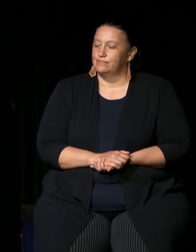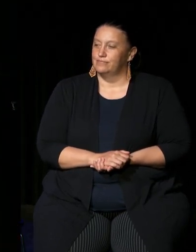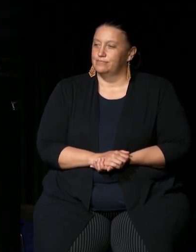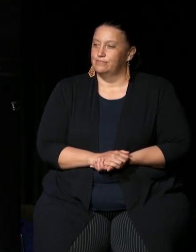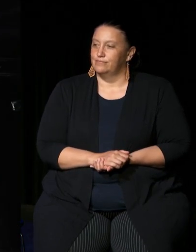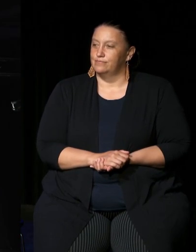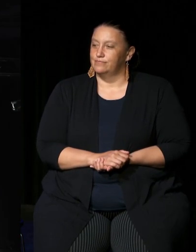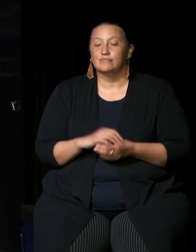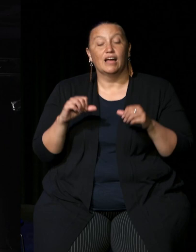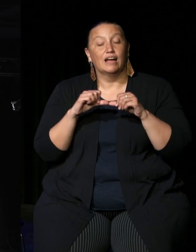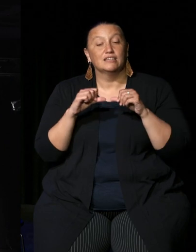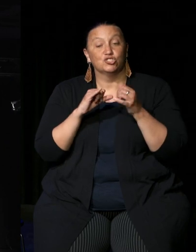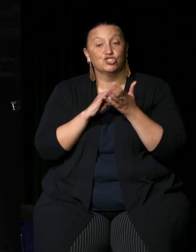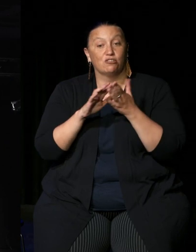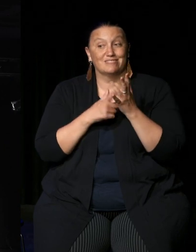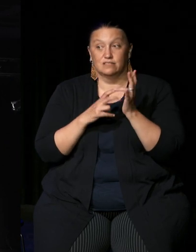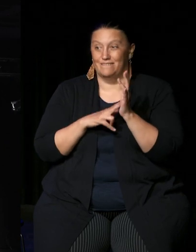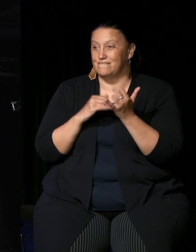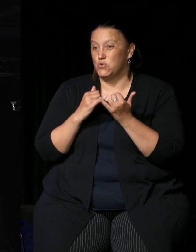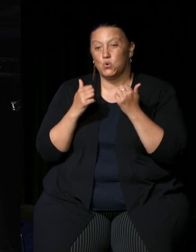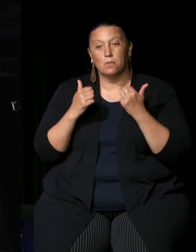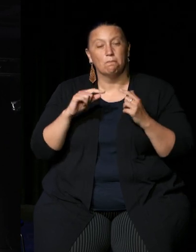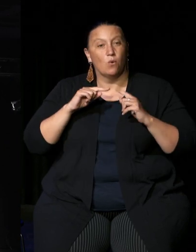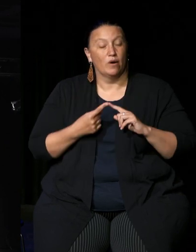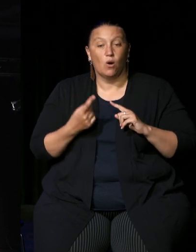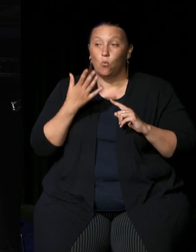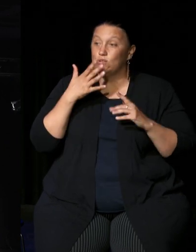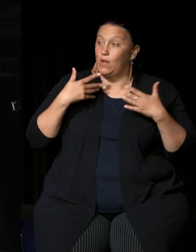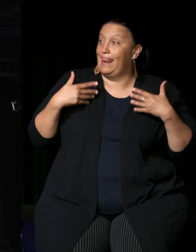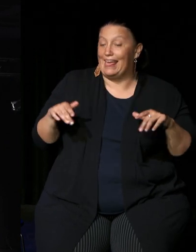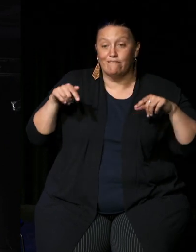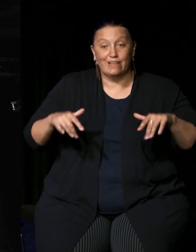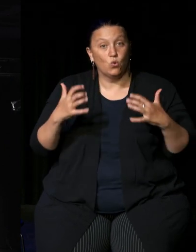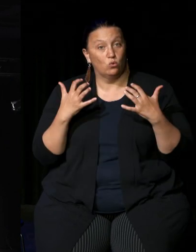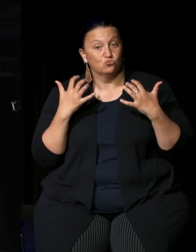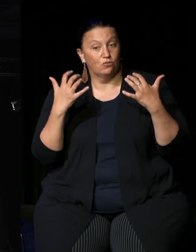that's a very good point by the time you you leave either the auditorium if you're here or finish up